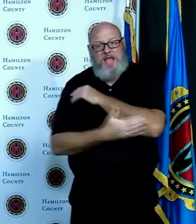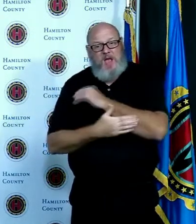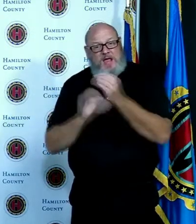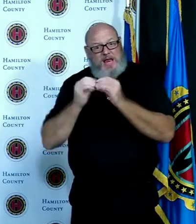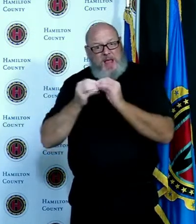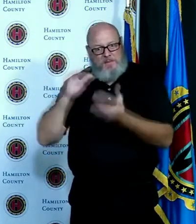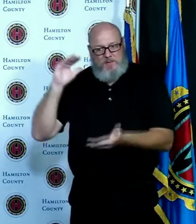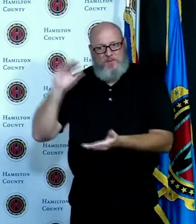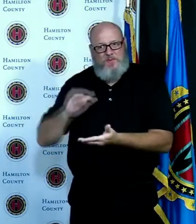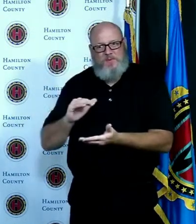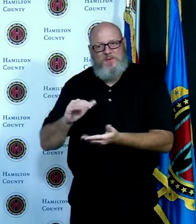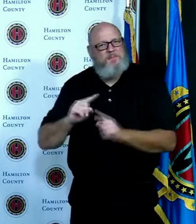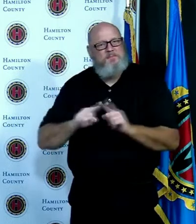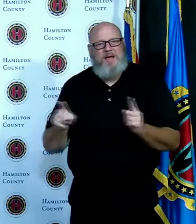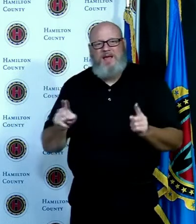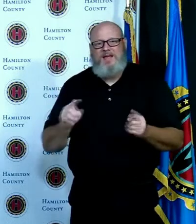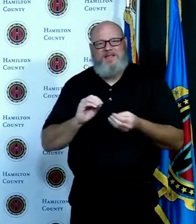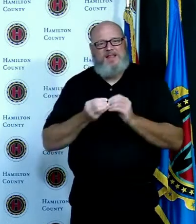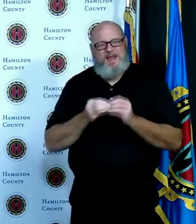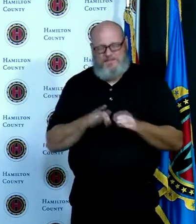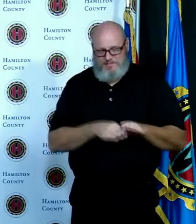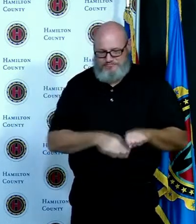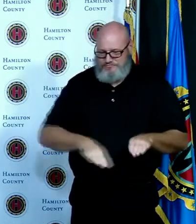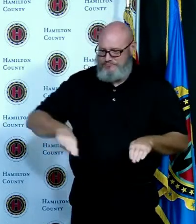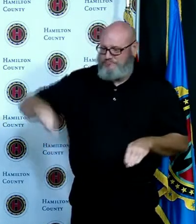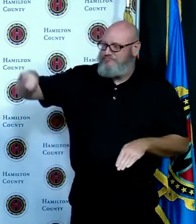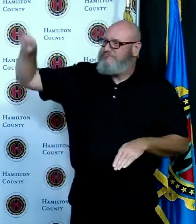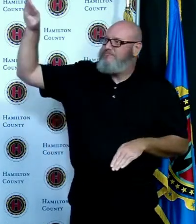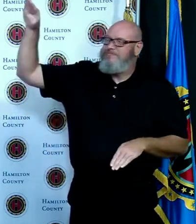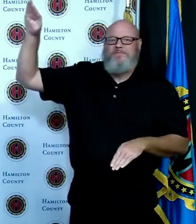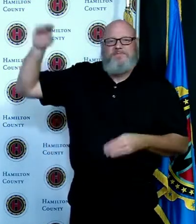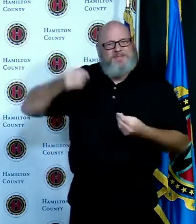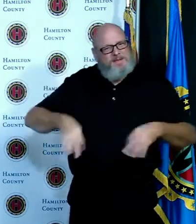I'll start today by talking about testing we do have a ton of testing opportunities in